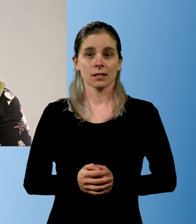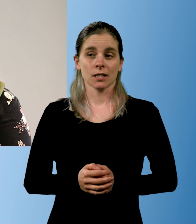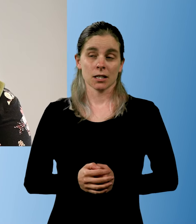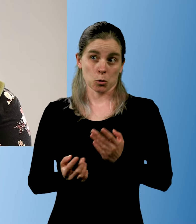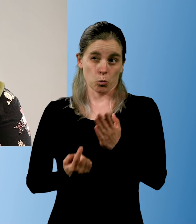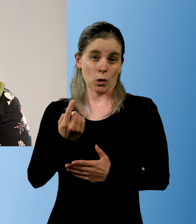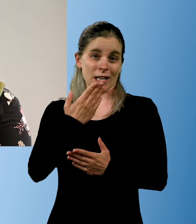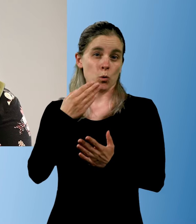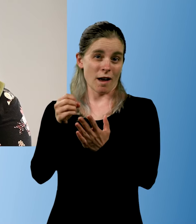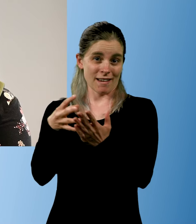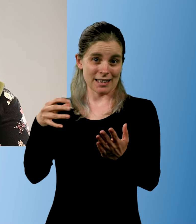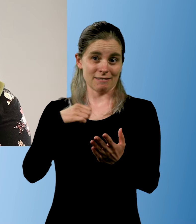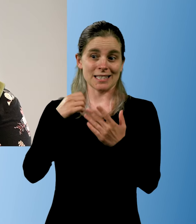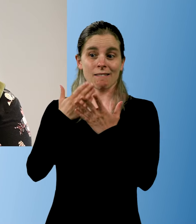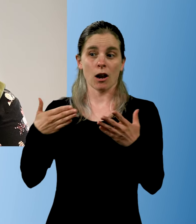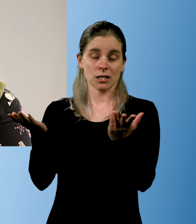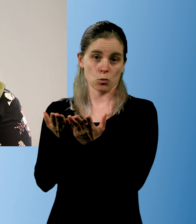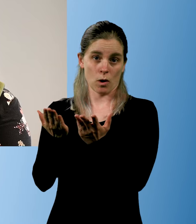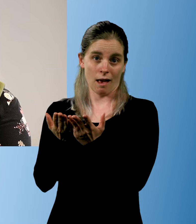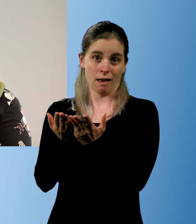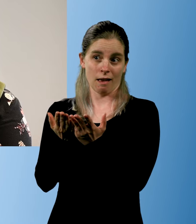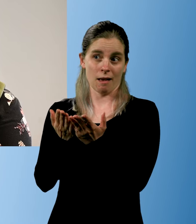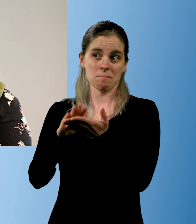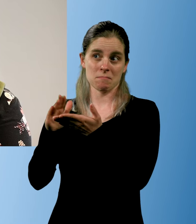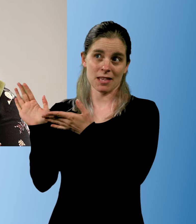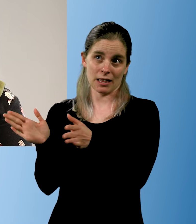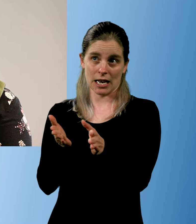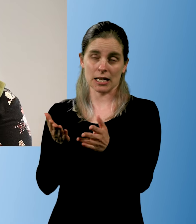He can benefit from going to a normal school with facilitation.